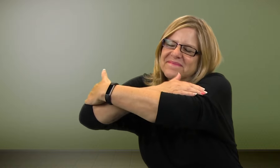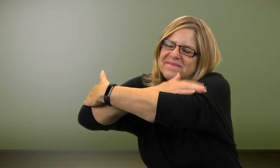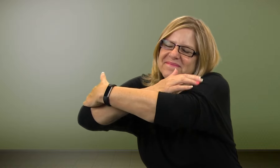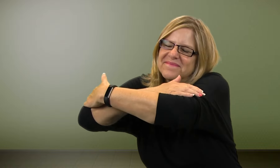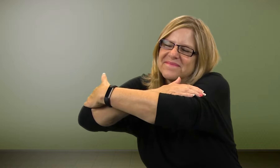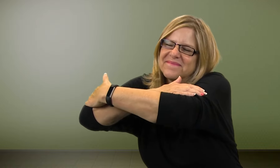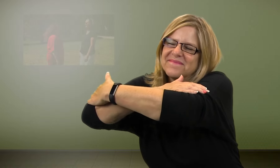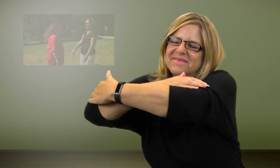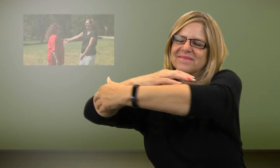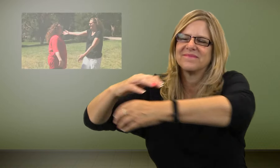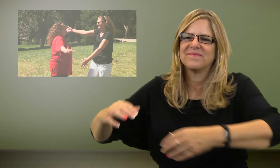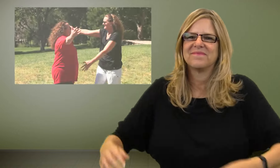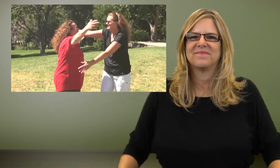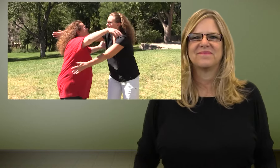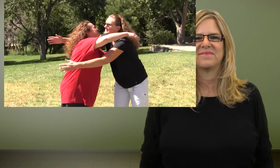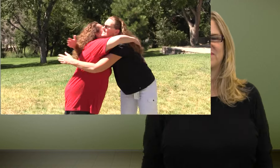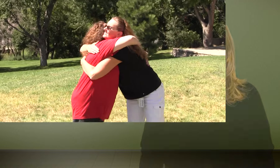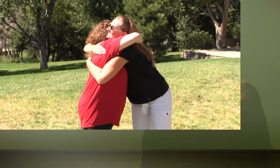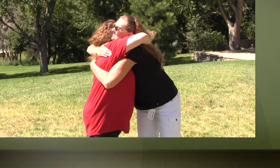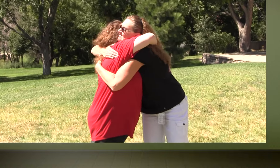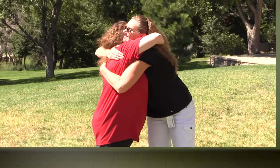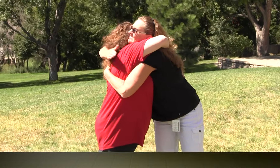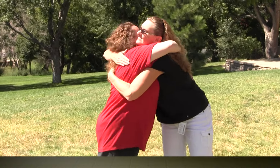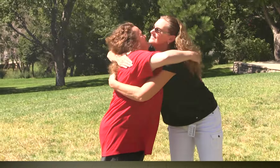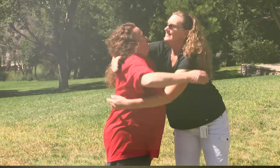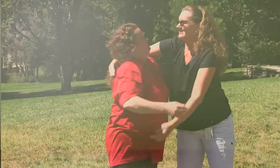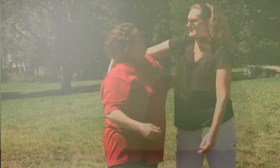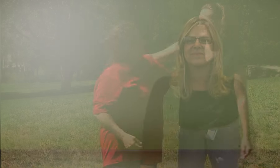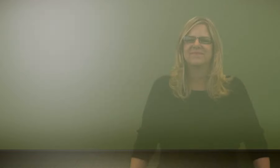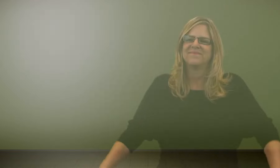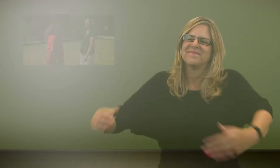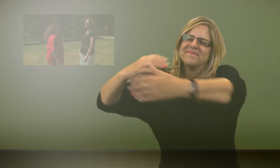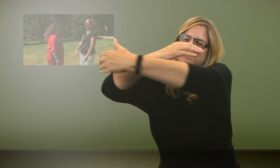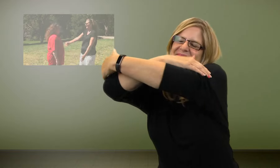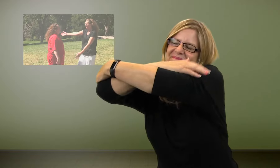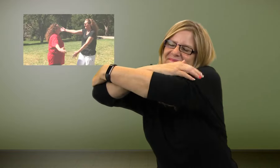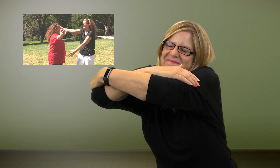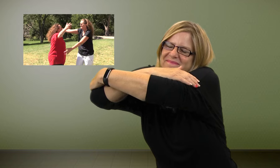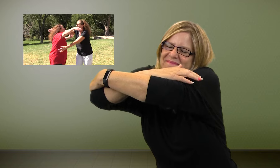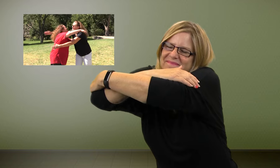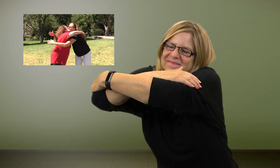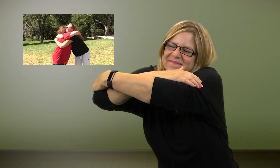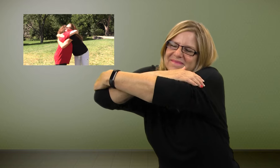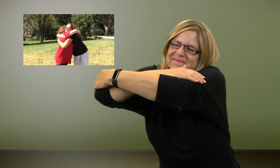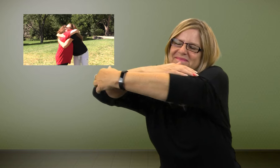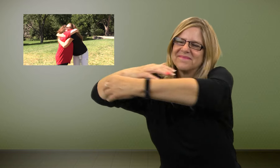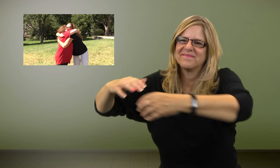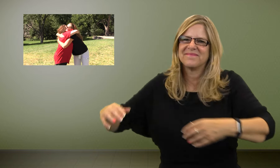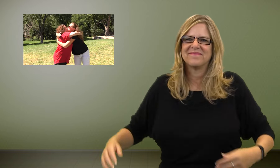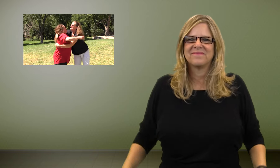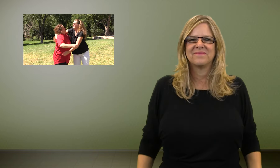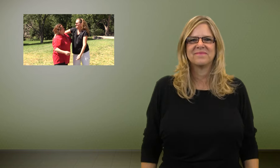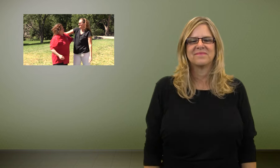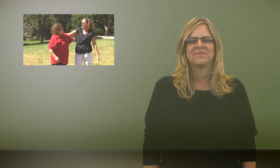Hug.